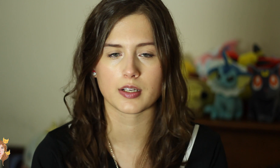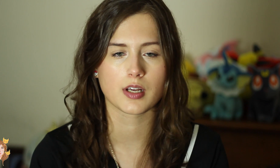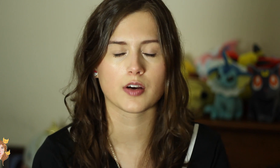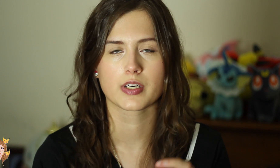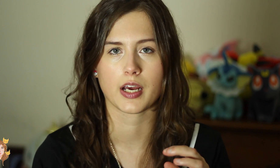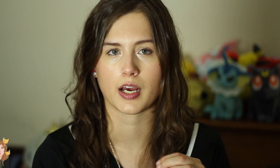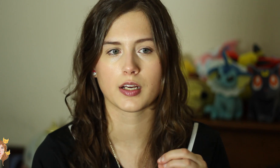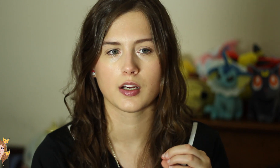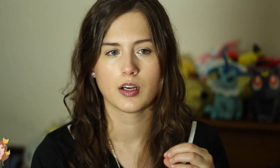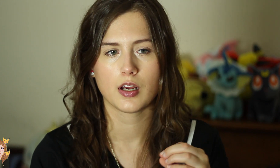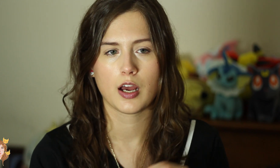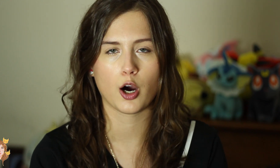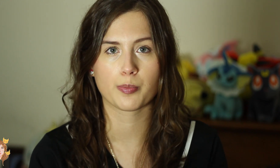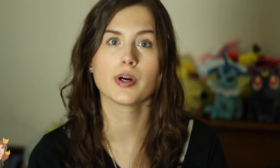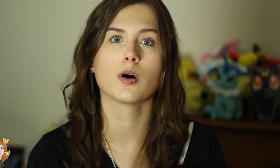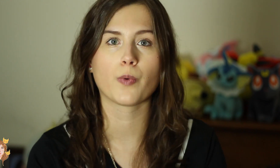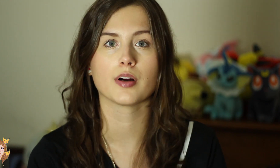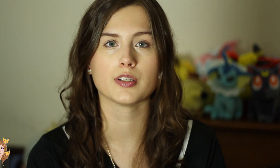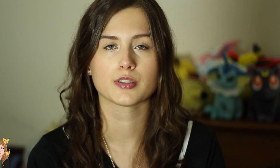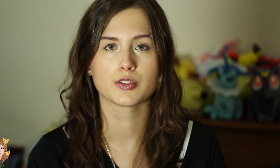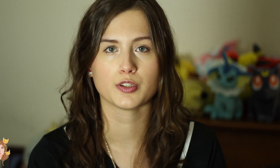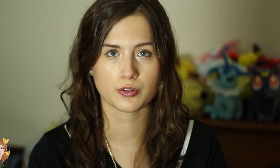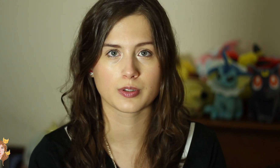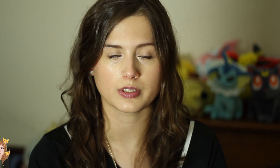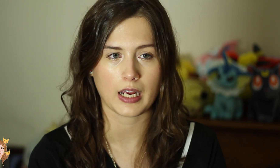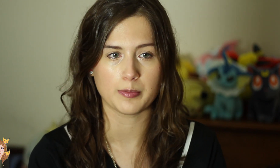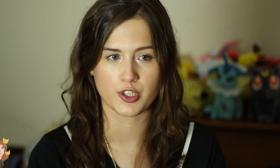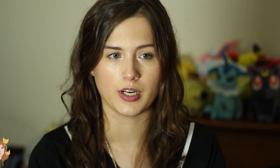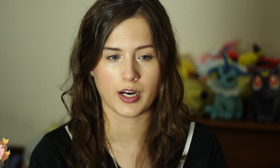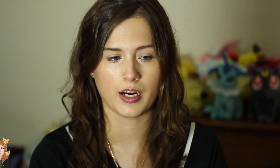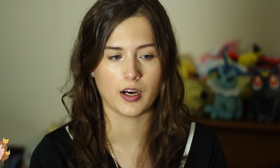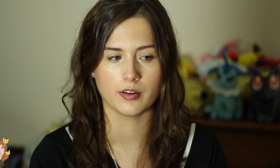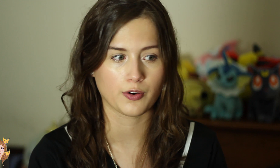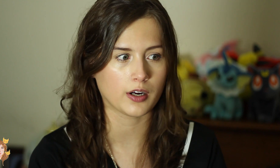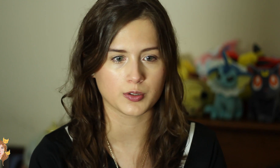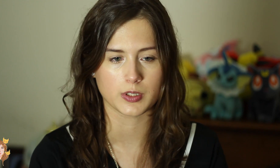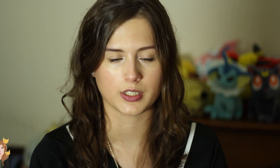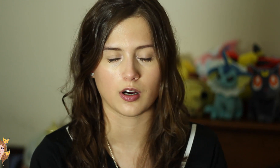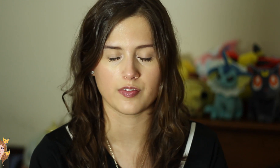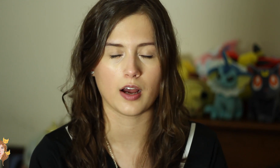and deaf, can help bring awareness to captioning and the crowdsourcing and all of that.